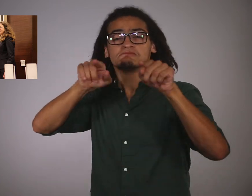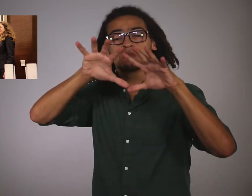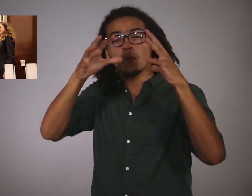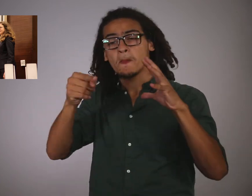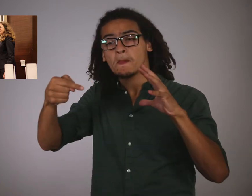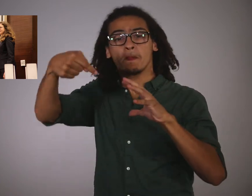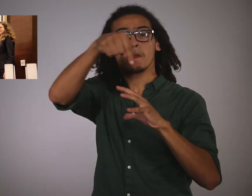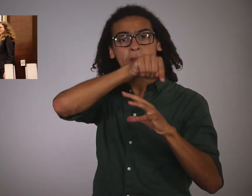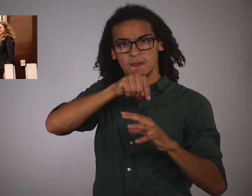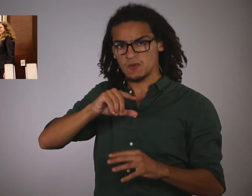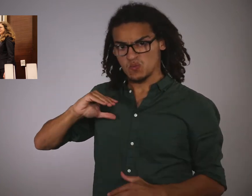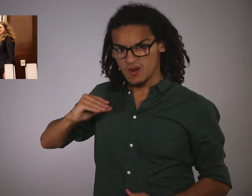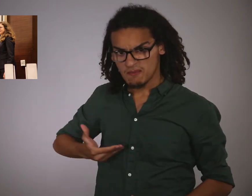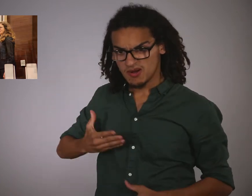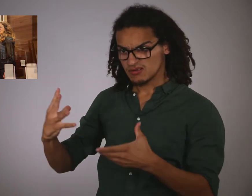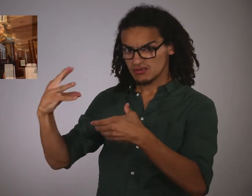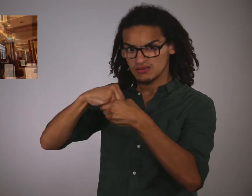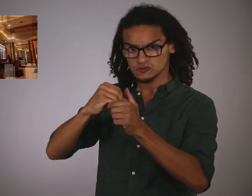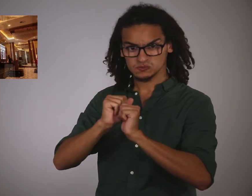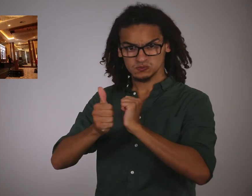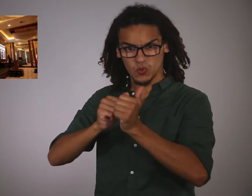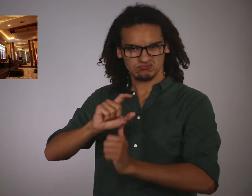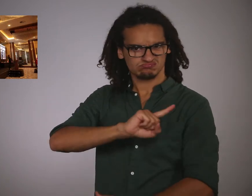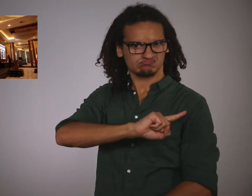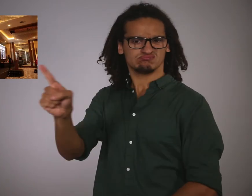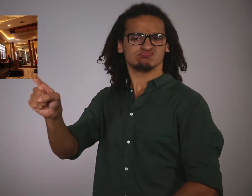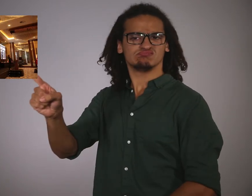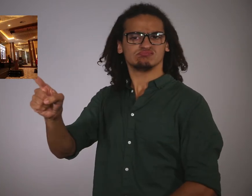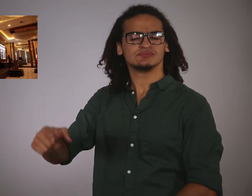don’t let that women in sports.